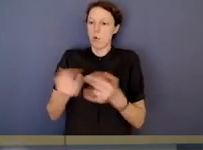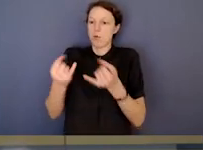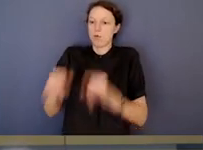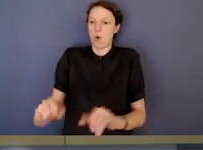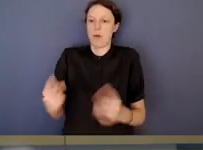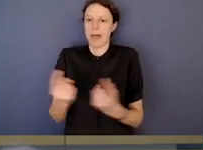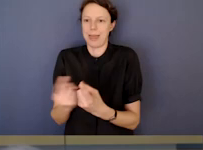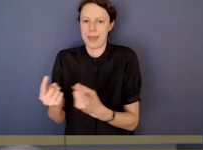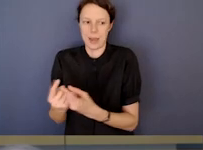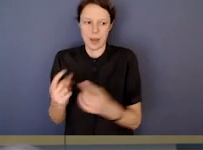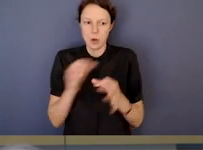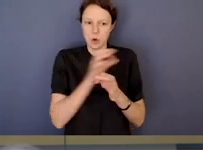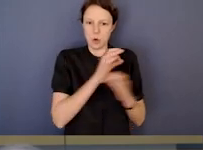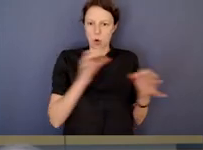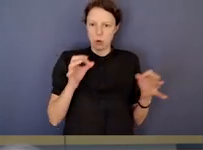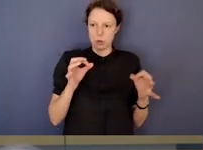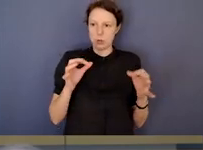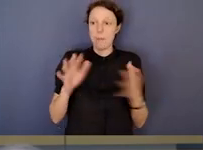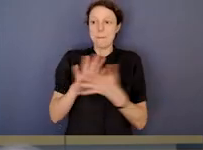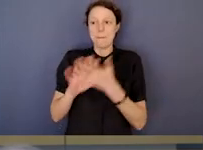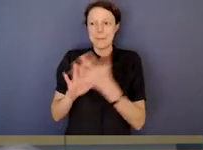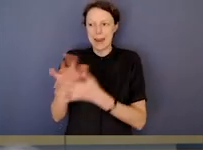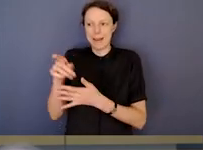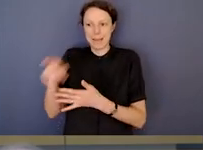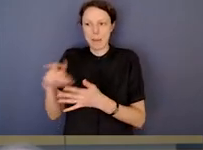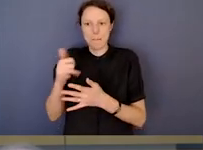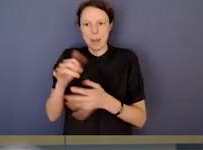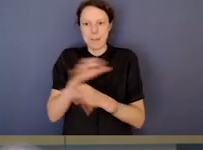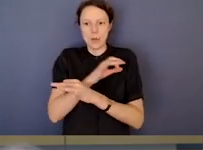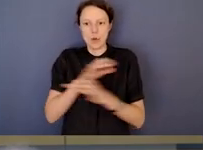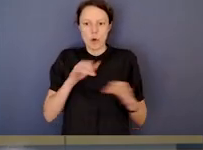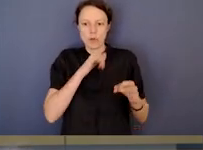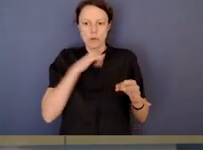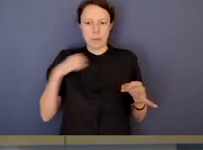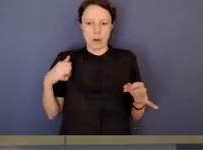And in that way, it can capture conduct that is not criminal conduct.